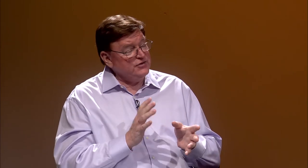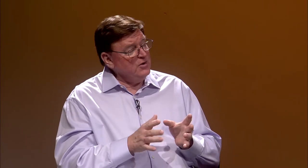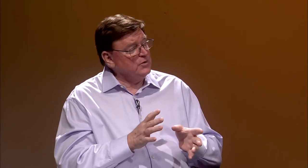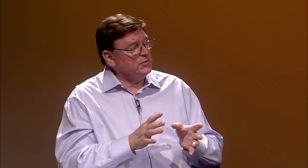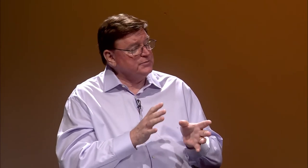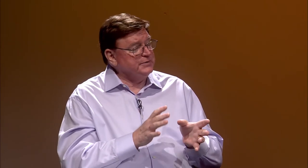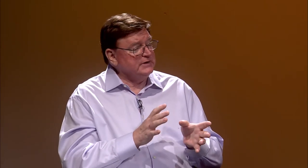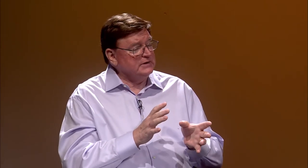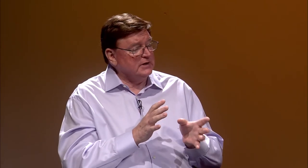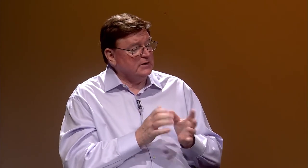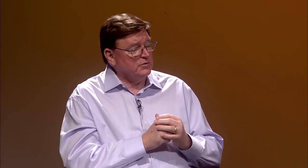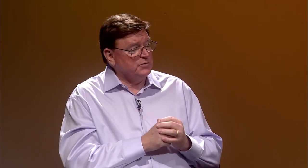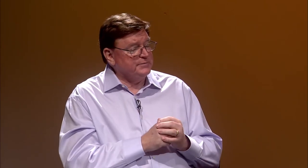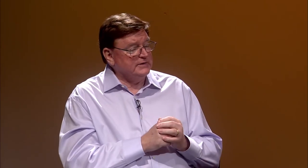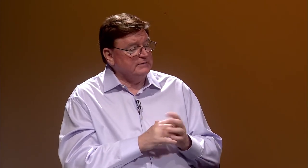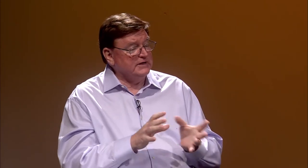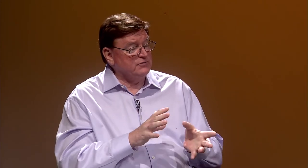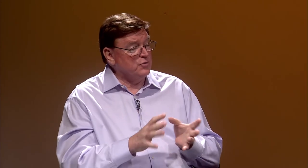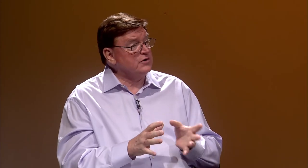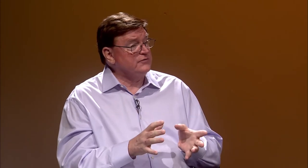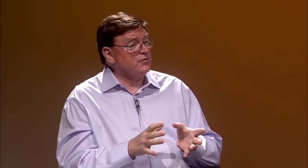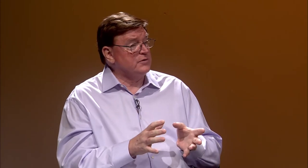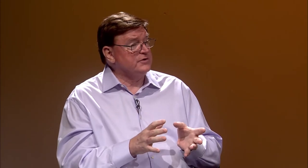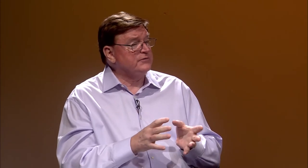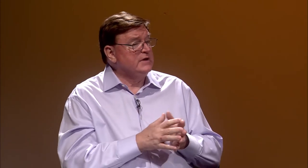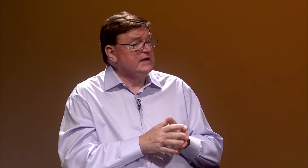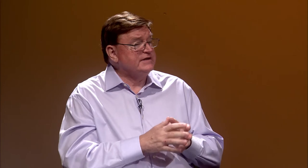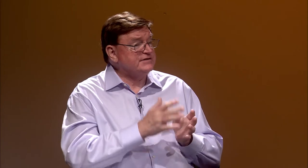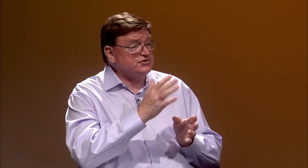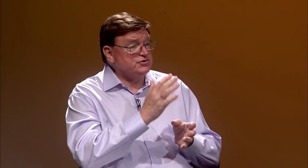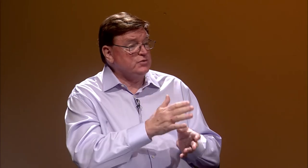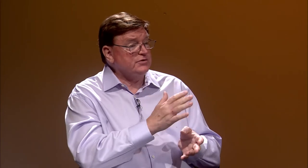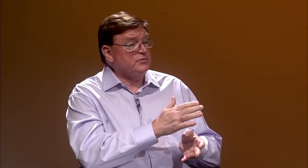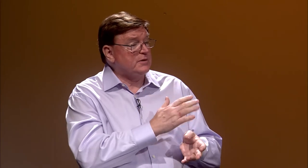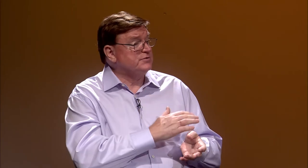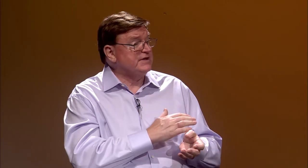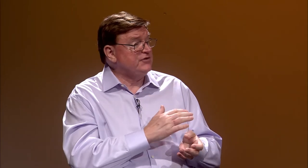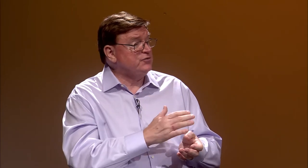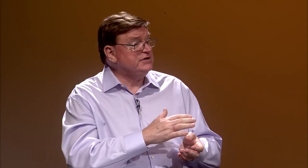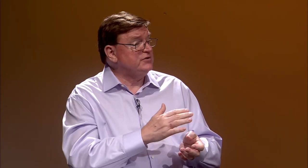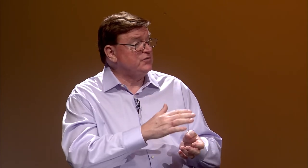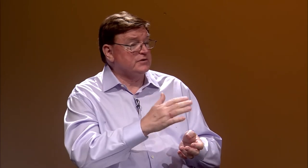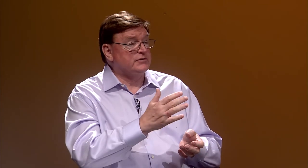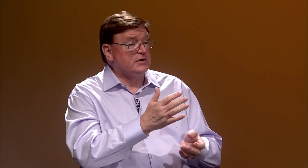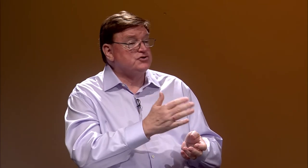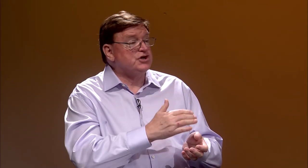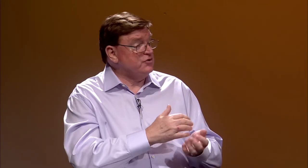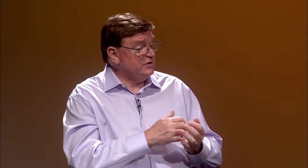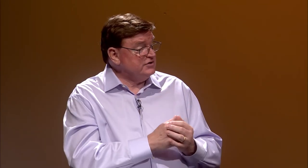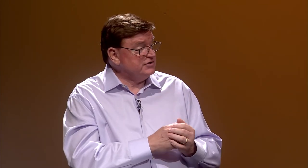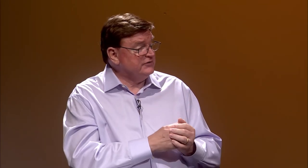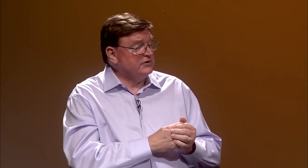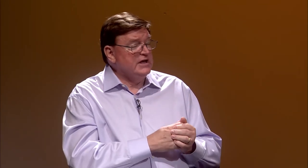I thought what would be even more informative is, since you really represent three different generations,